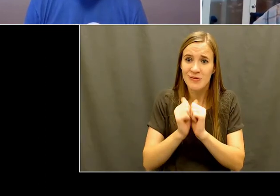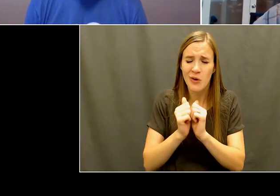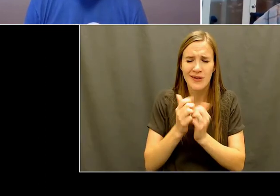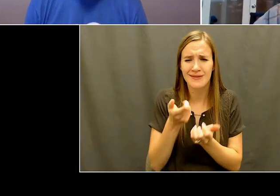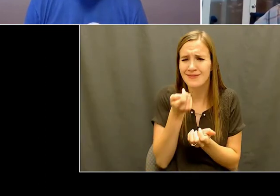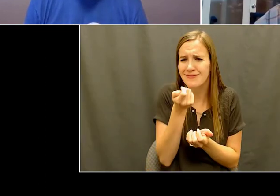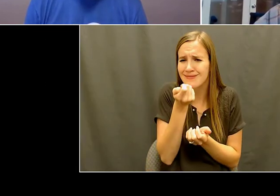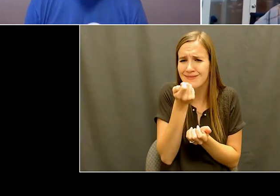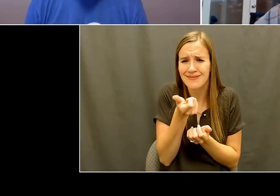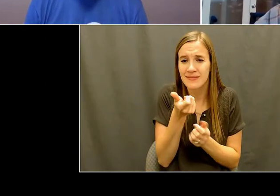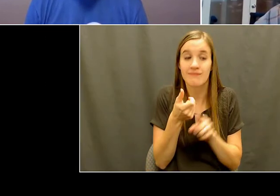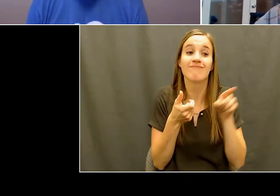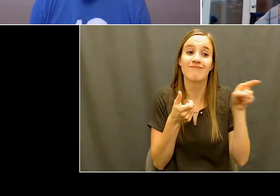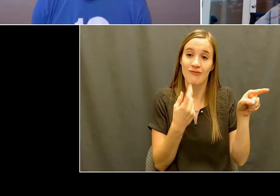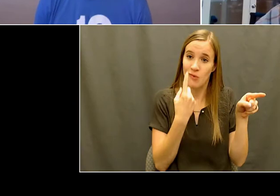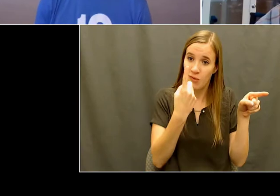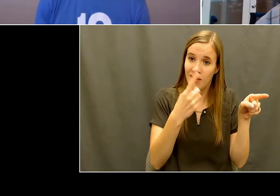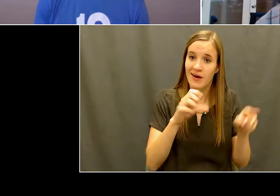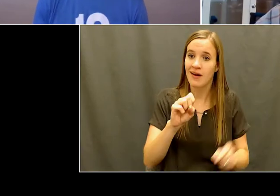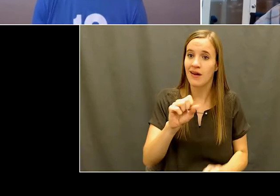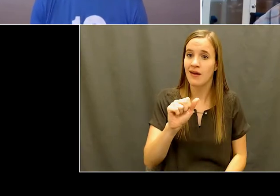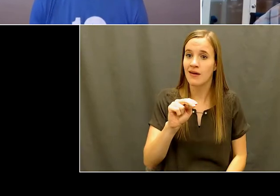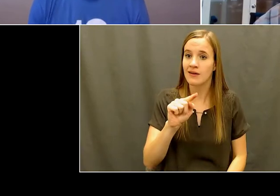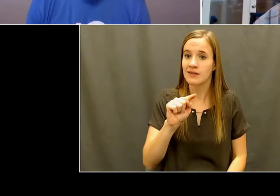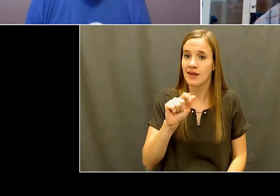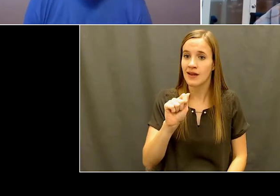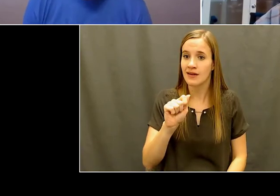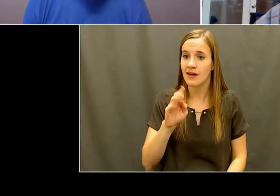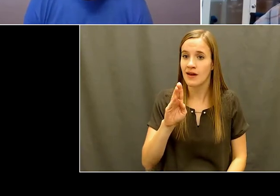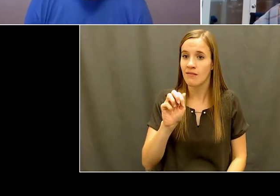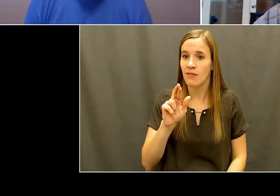Rec Center. So I, I spent two, two weeks down there two